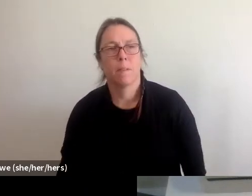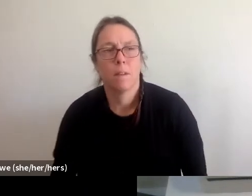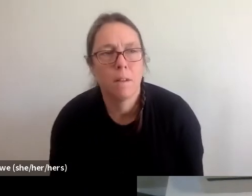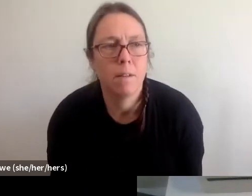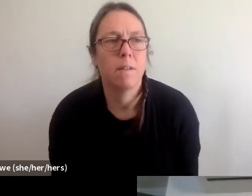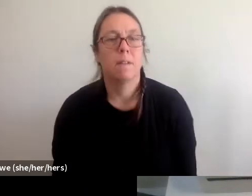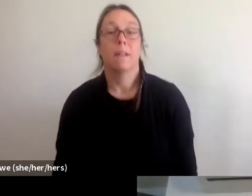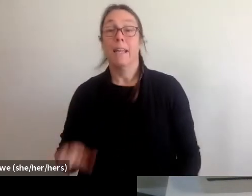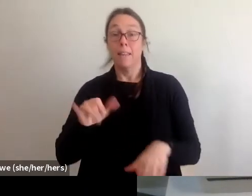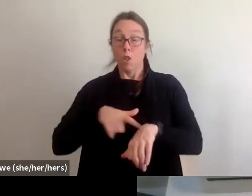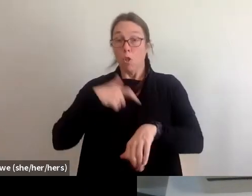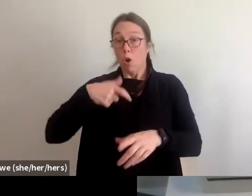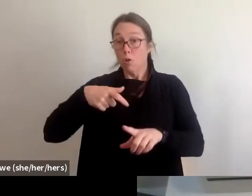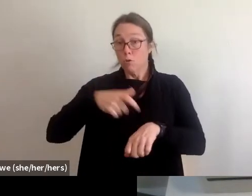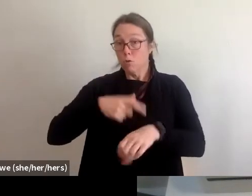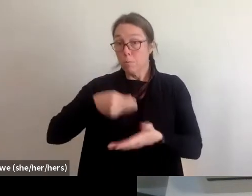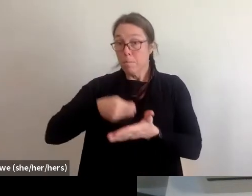and rebuild their units and rebuild their housing units